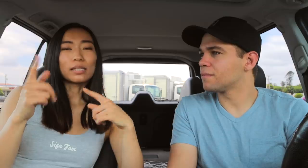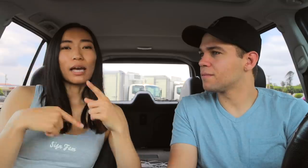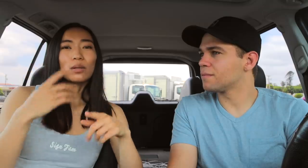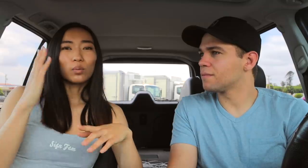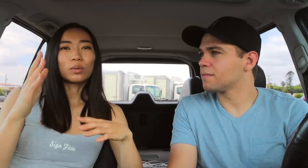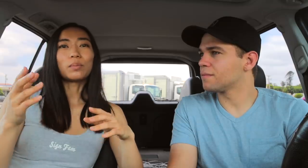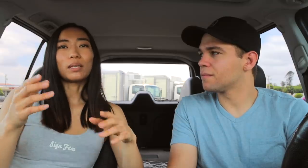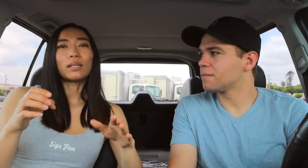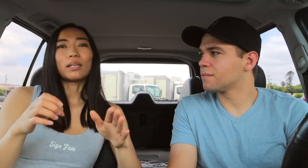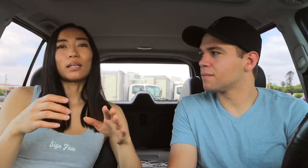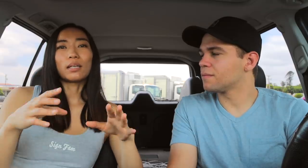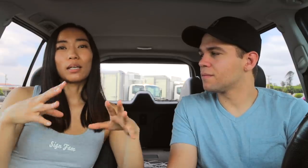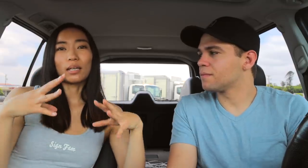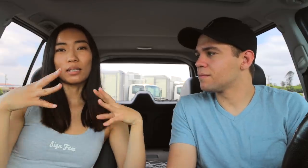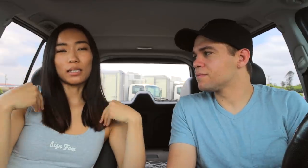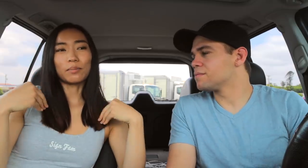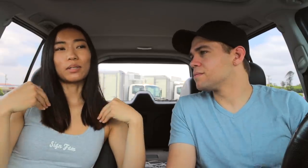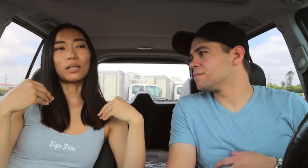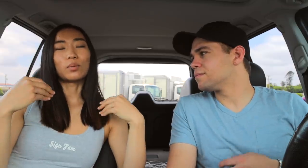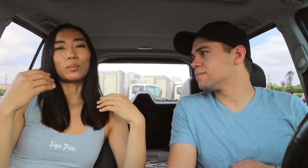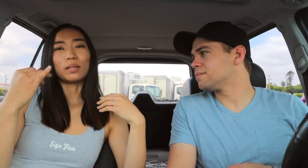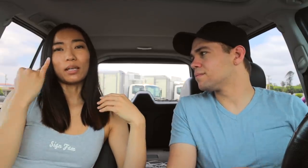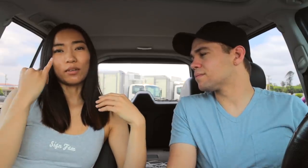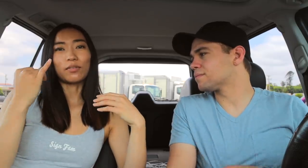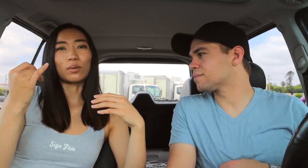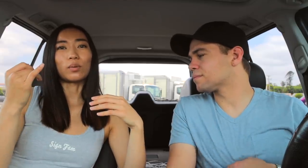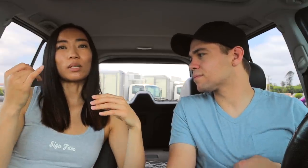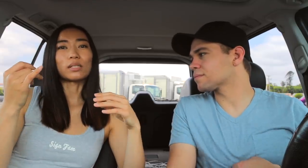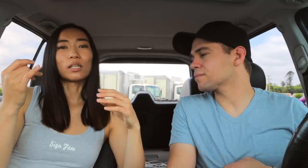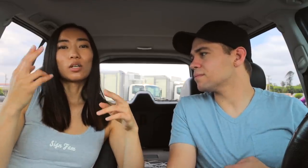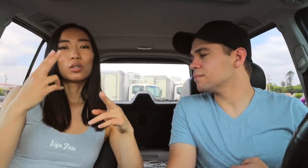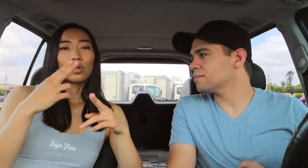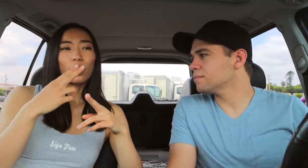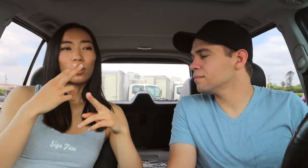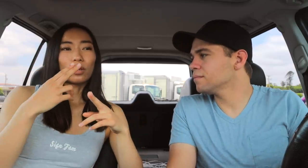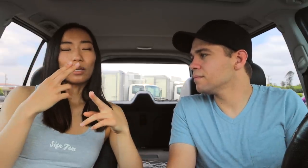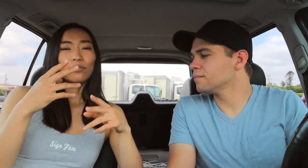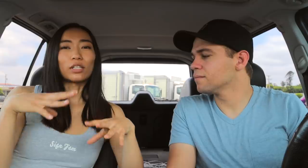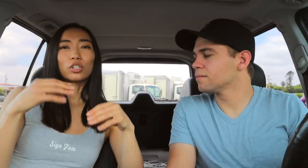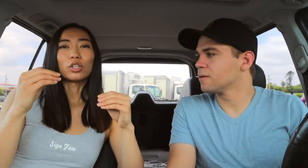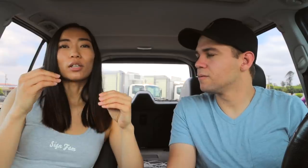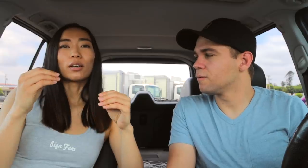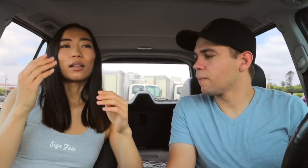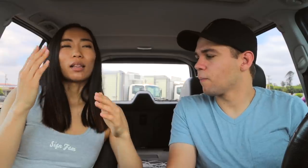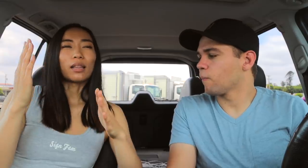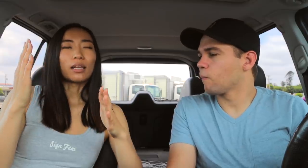the sign would be accepted would be if it was if it took